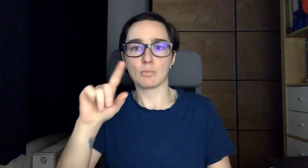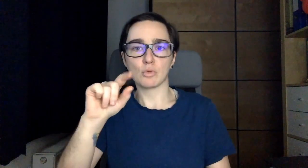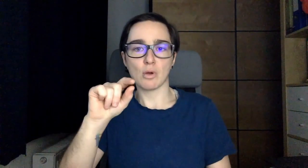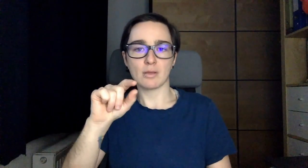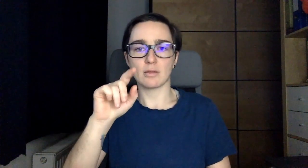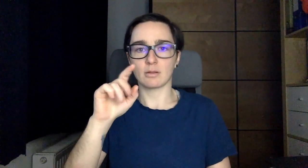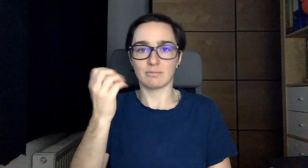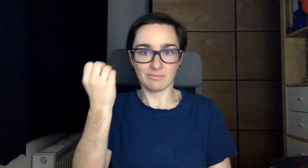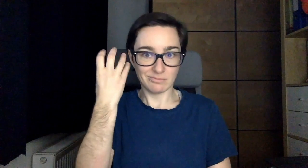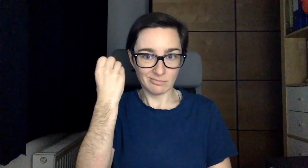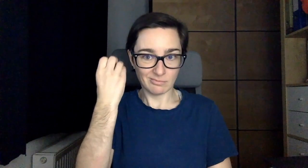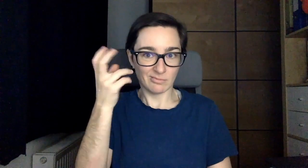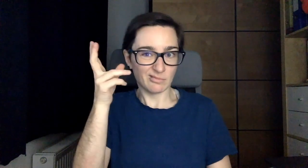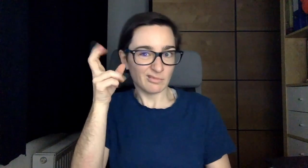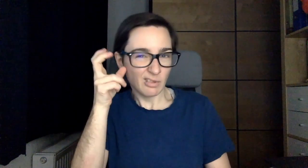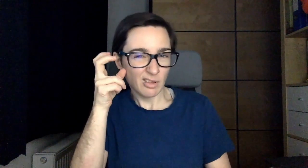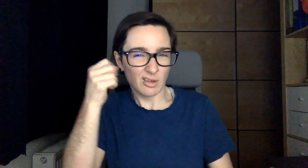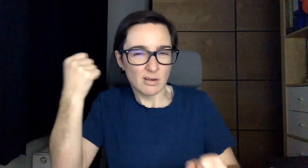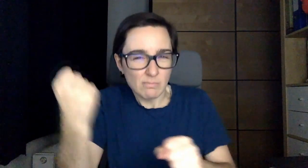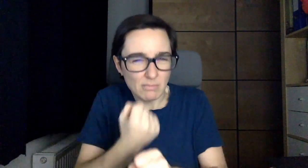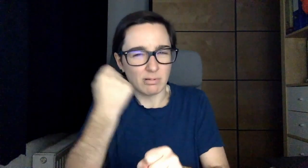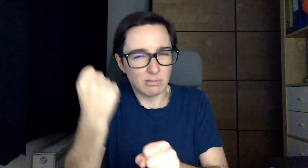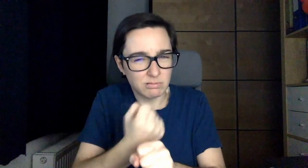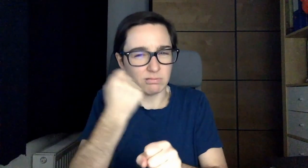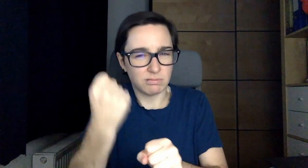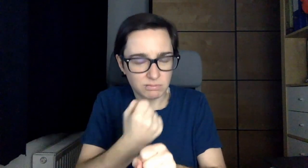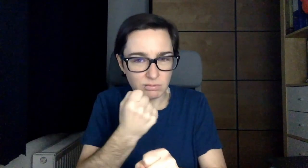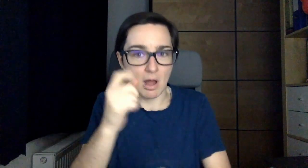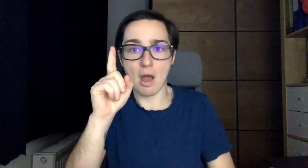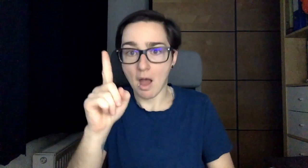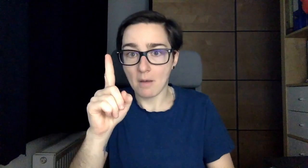For me this means that trying to listen with my hearing aids was very tiring but